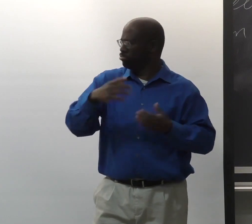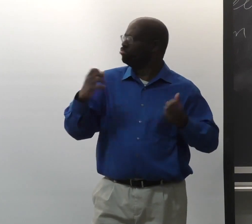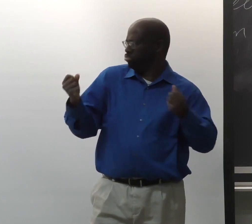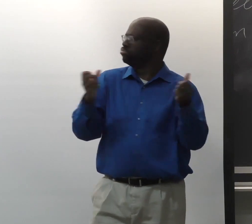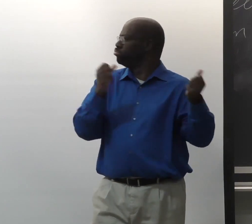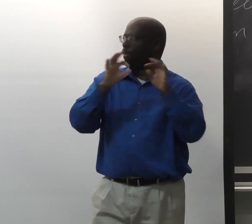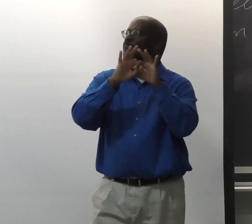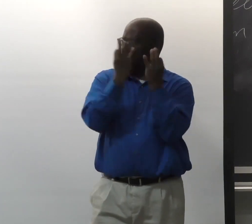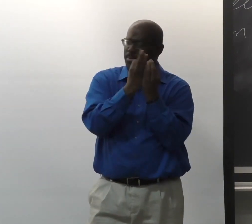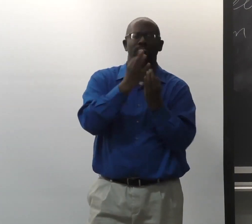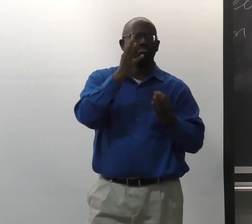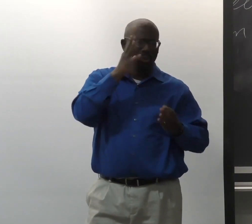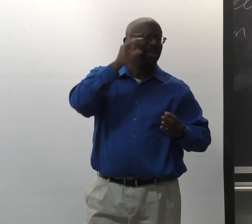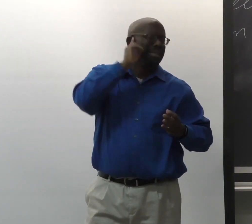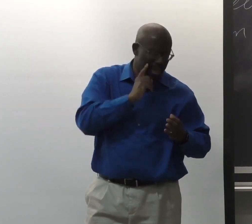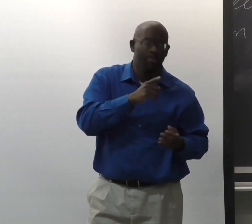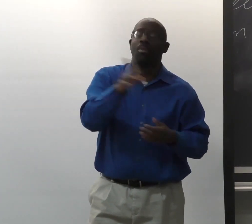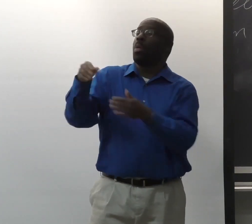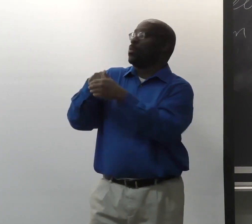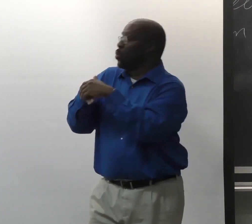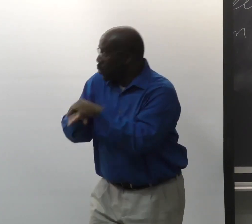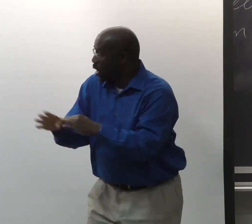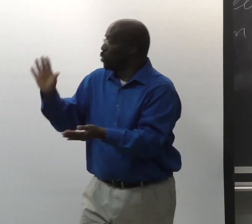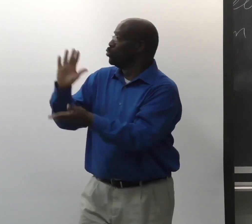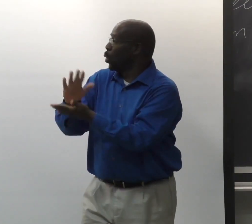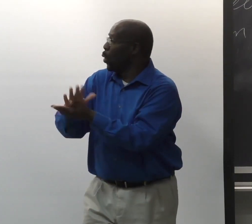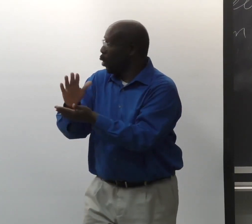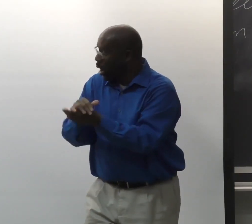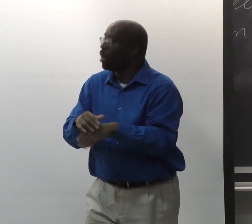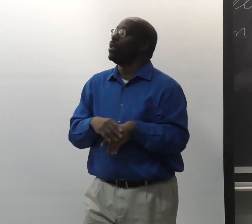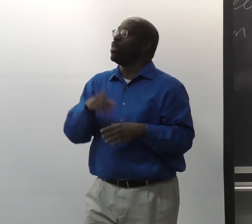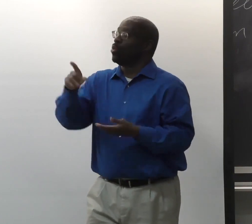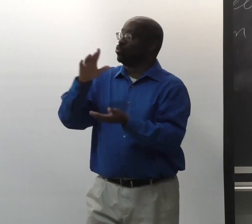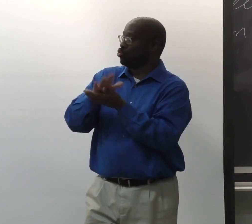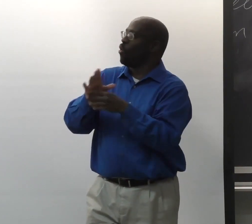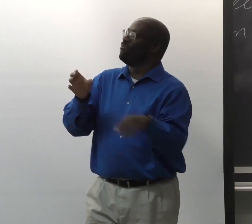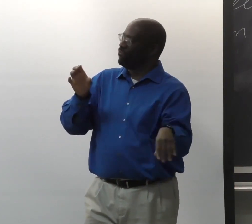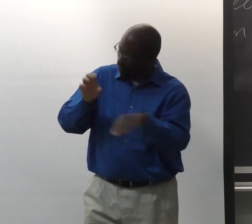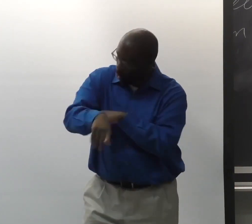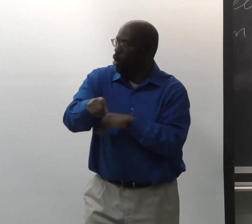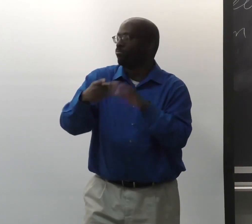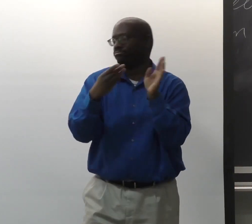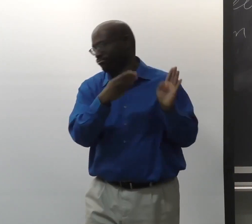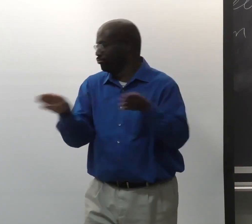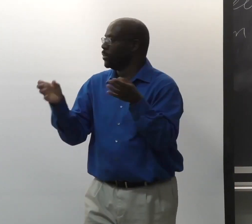And often they'll be signing as a family. The parents are deaf. And so then when they go to school,